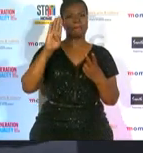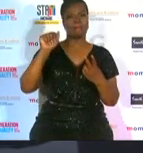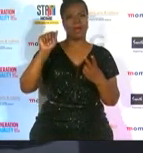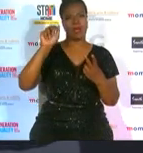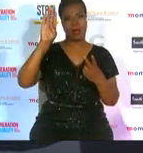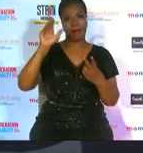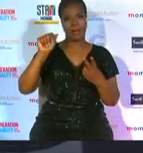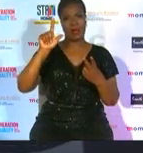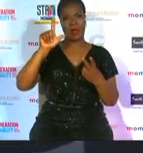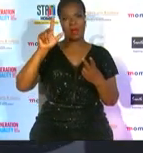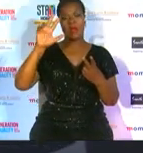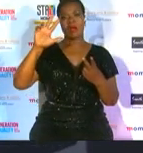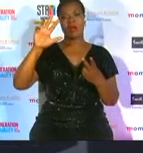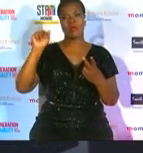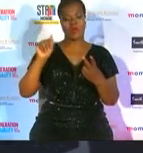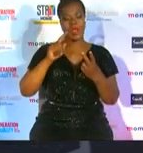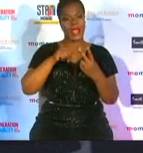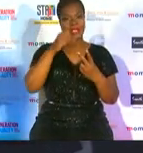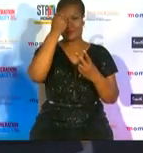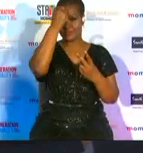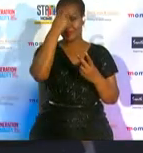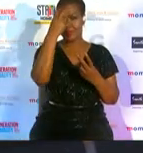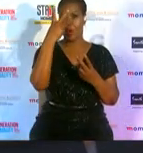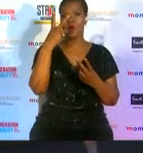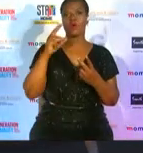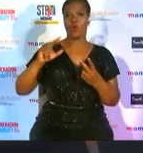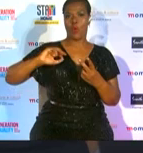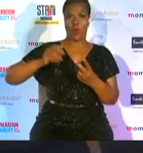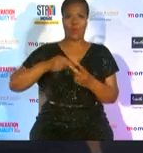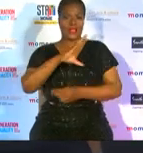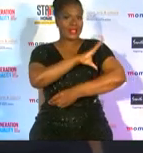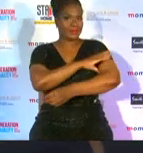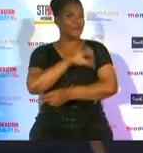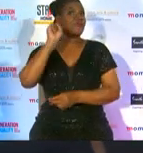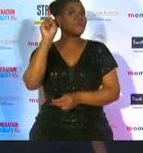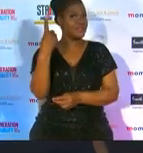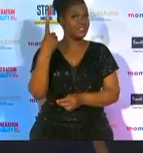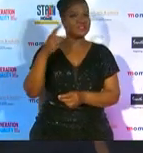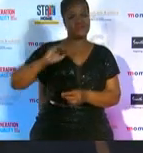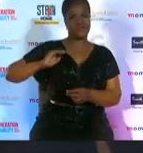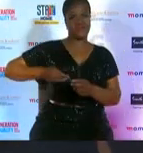history making springbok women's captain lacha became the first south african female rugby player